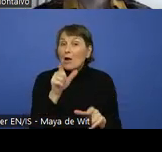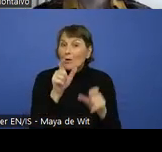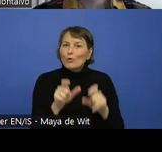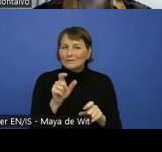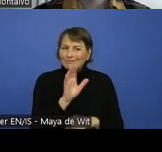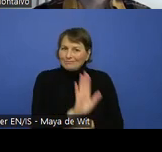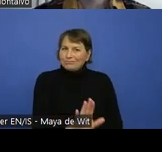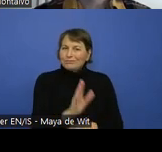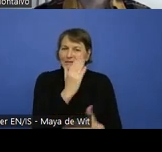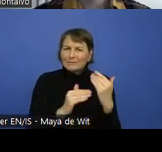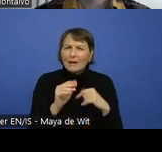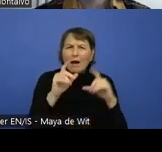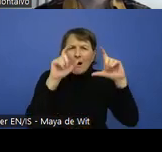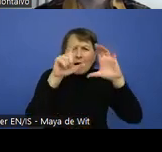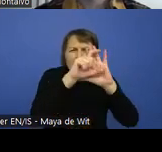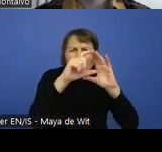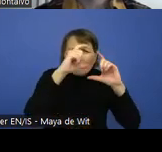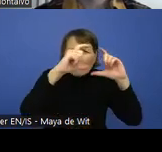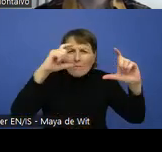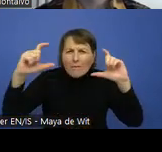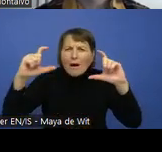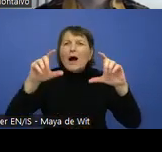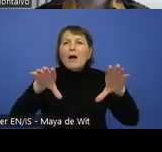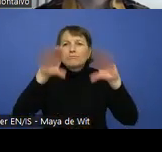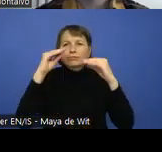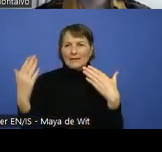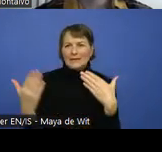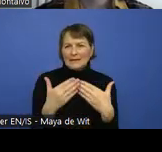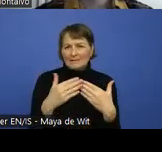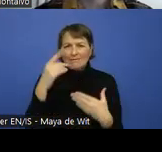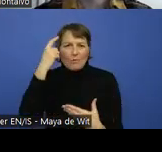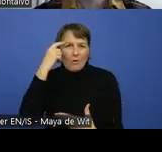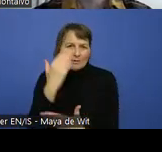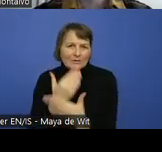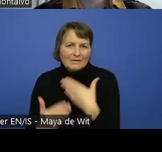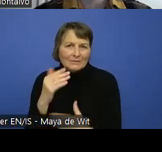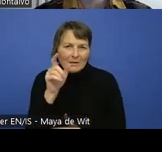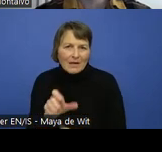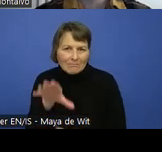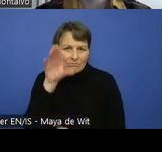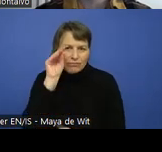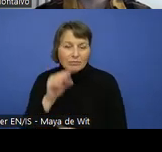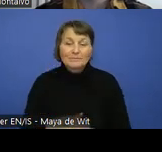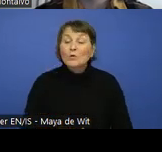But also an appropriate balance between what's too much, what little, what makes it easier